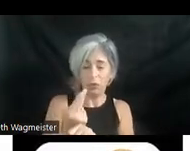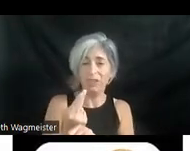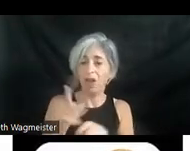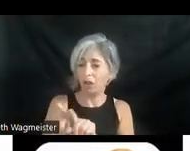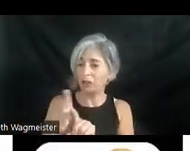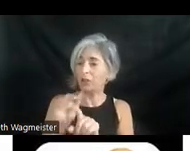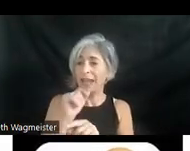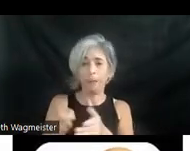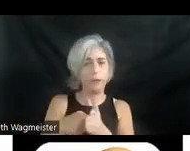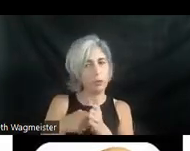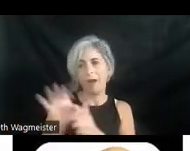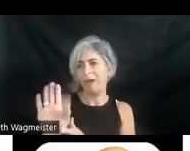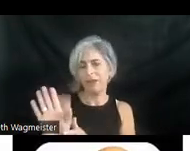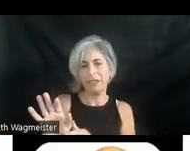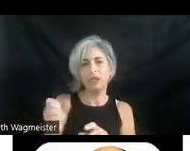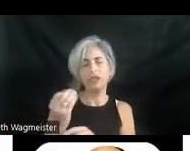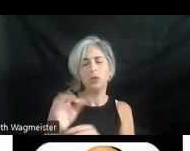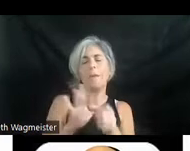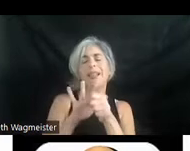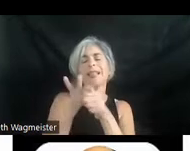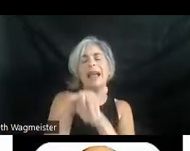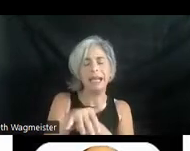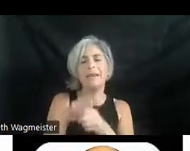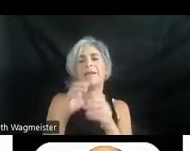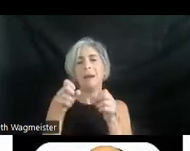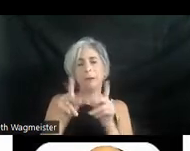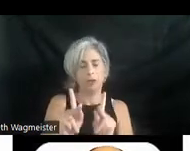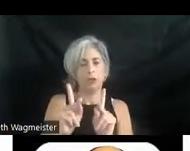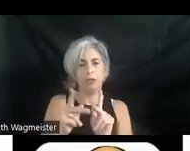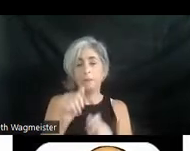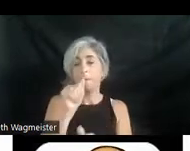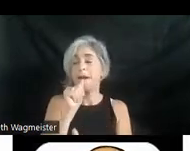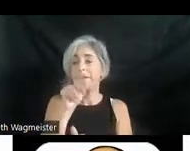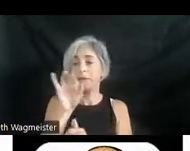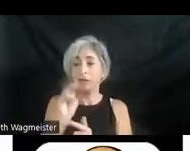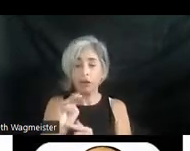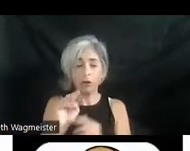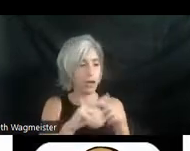to do it. So there's plenty of opportunity. Private firms, commercials are doing audio